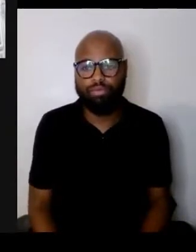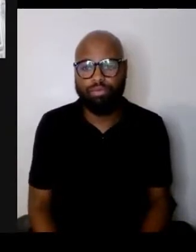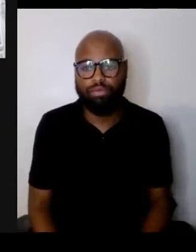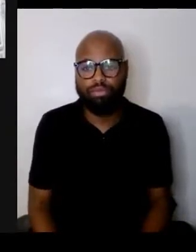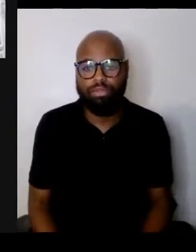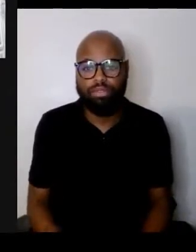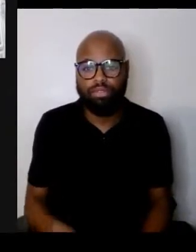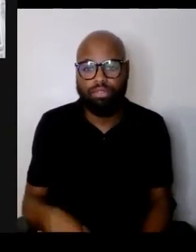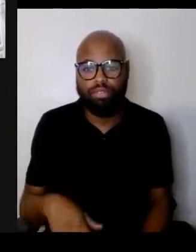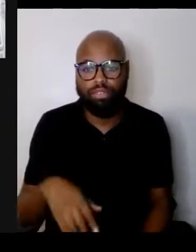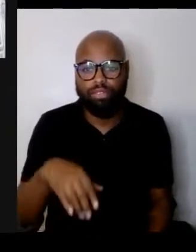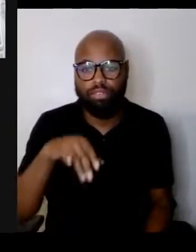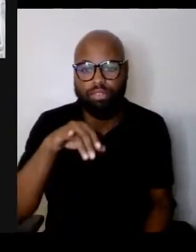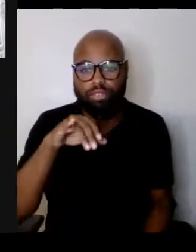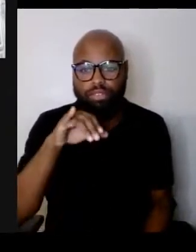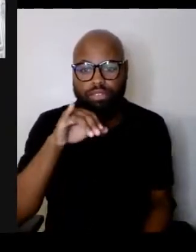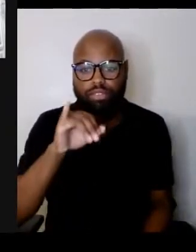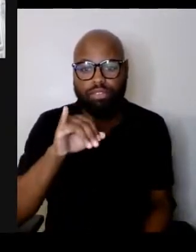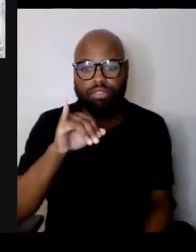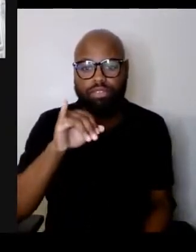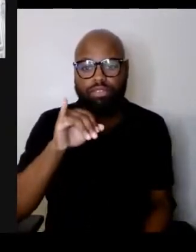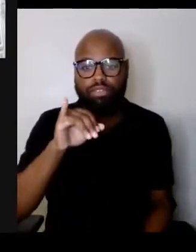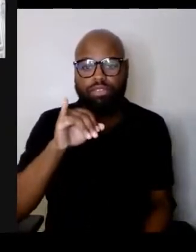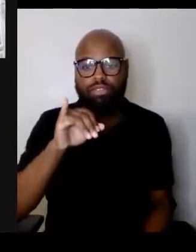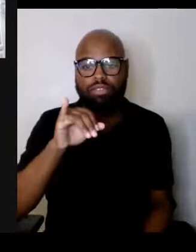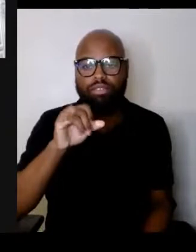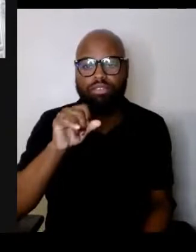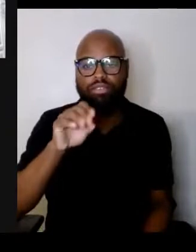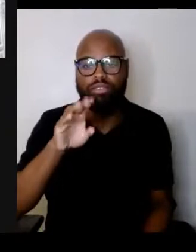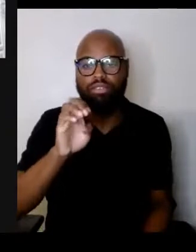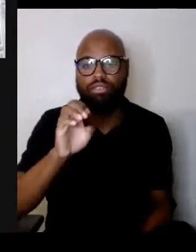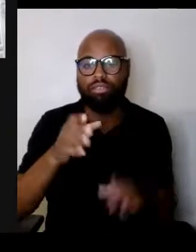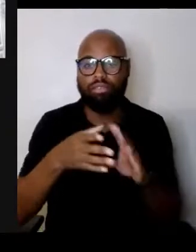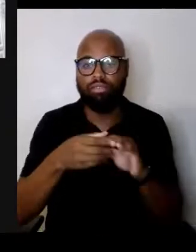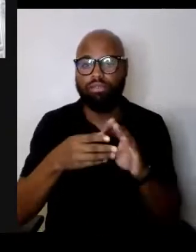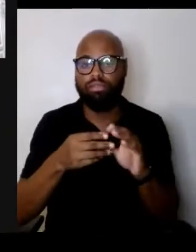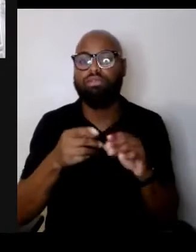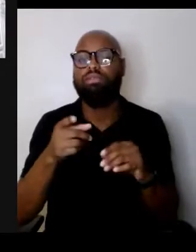when policies and administration